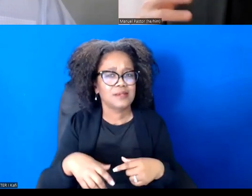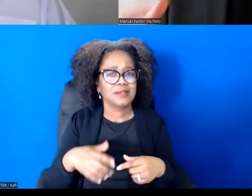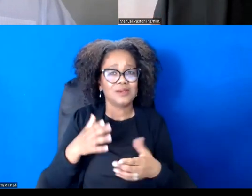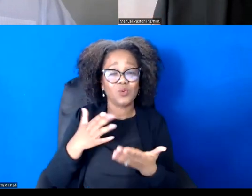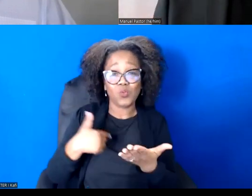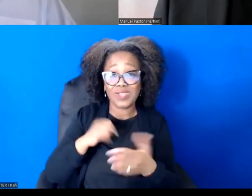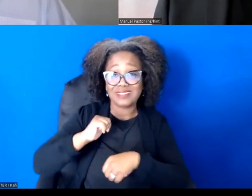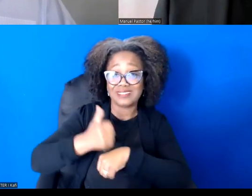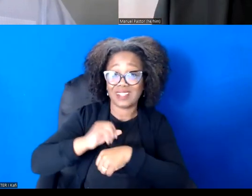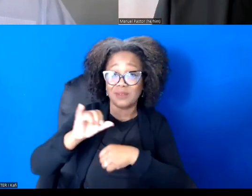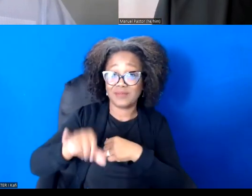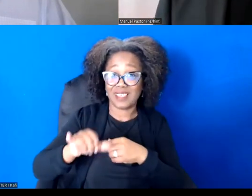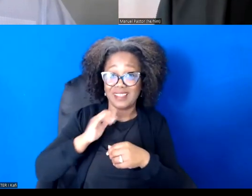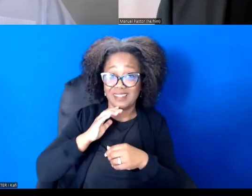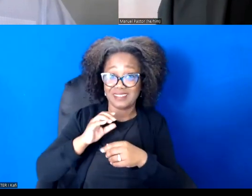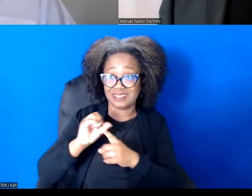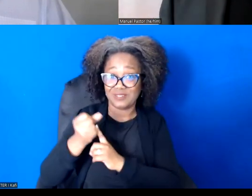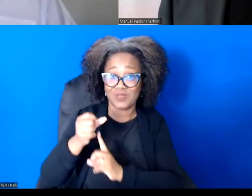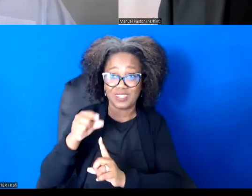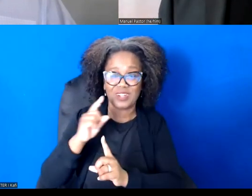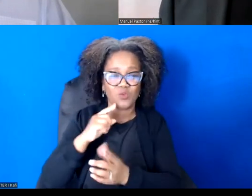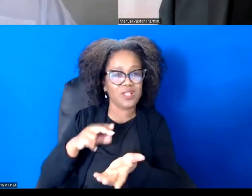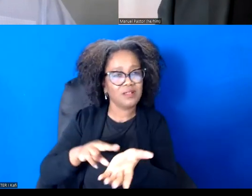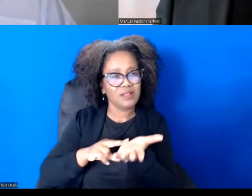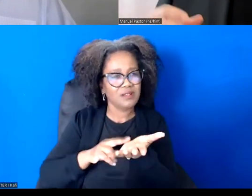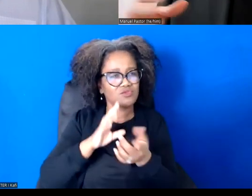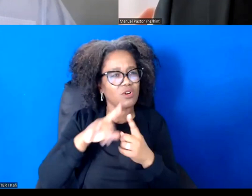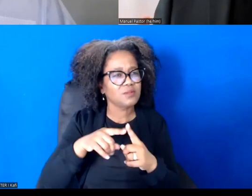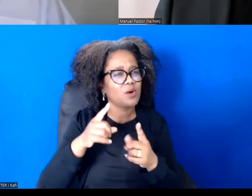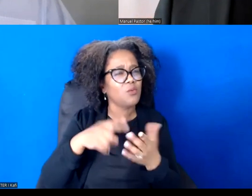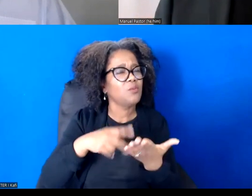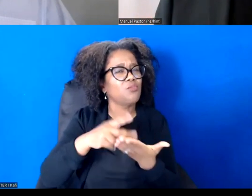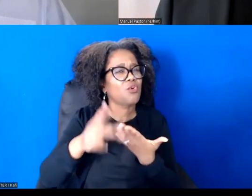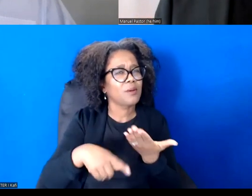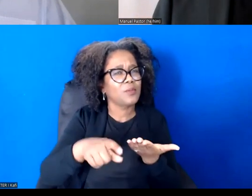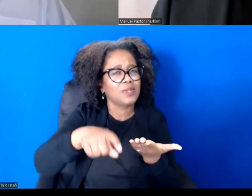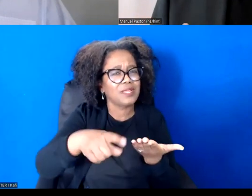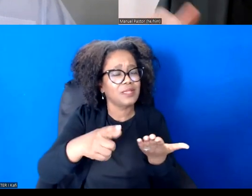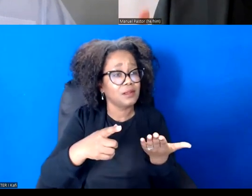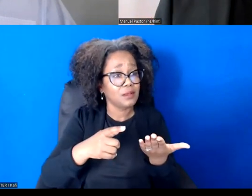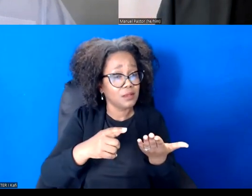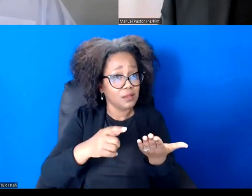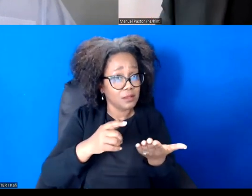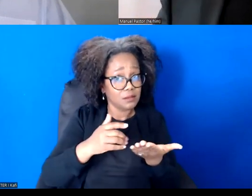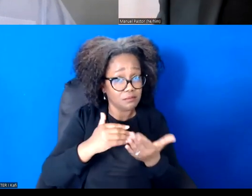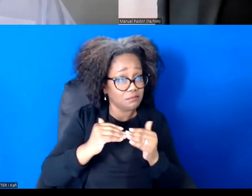Is it raising the minimum wage? Is it public housing? Is it stabilization? What is it?